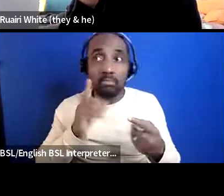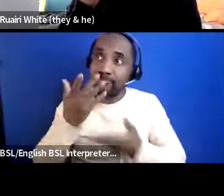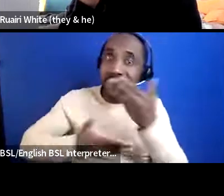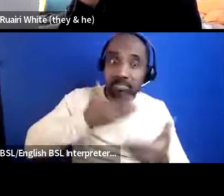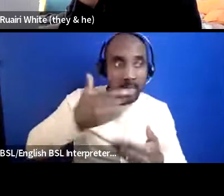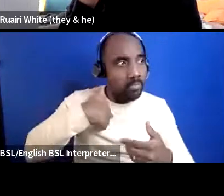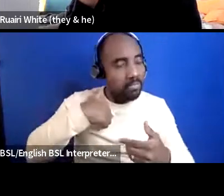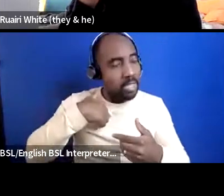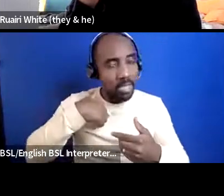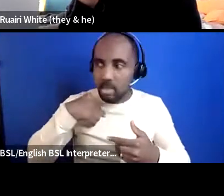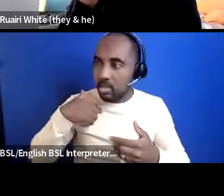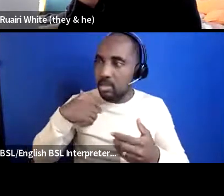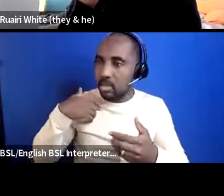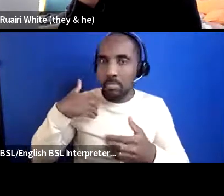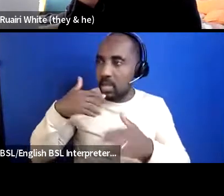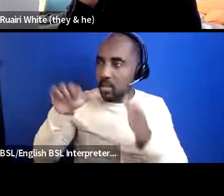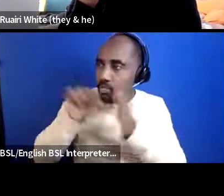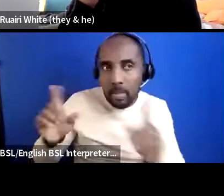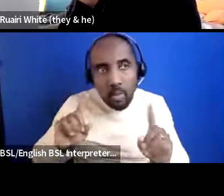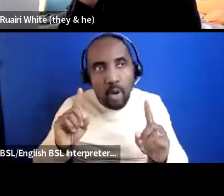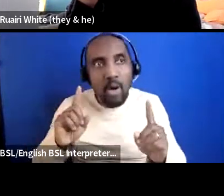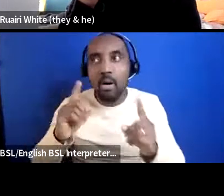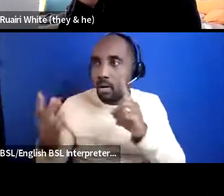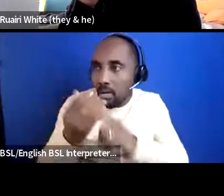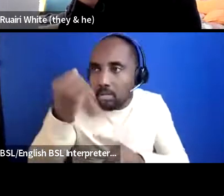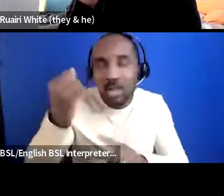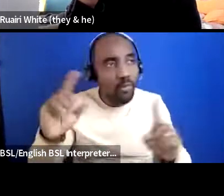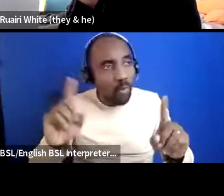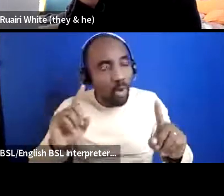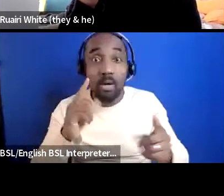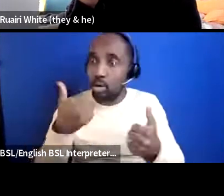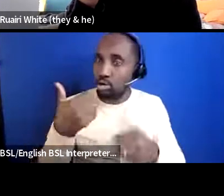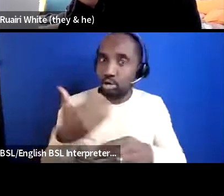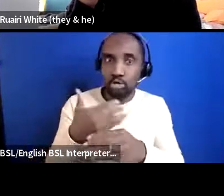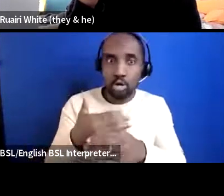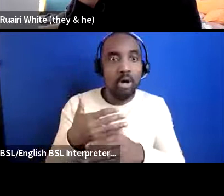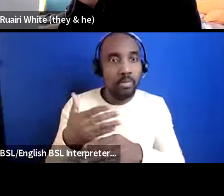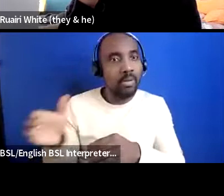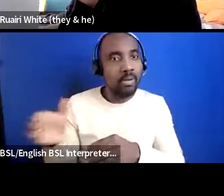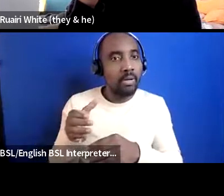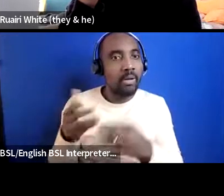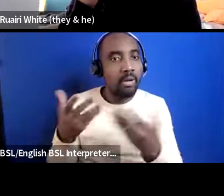now got a very good job and that you know that she didn't know she would get as soon as because